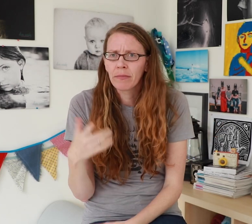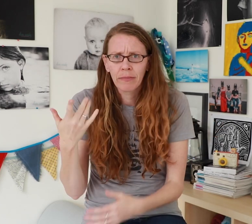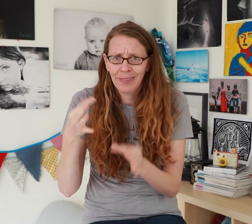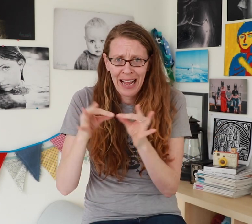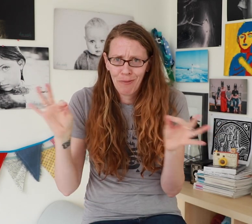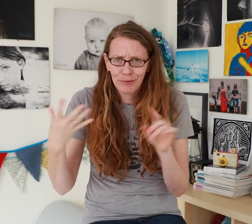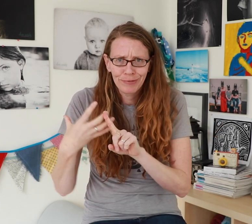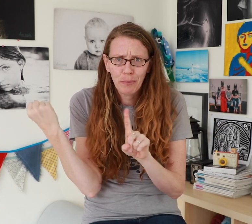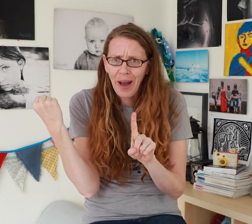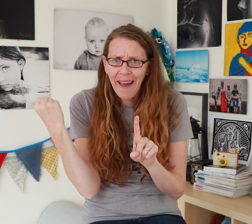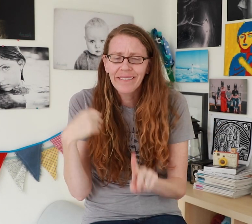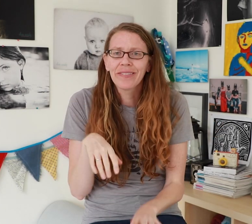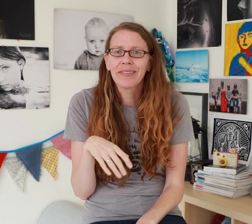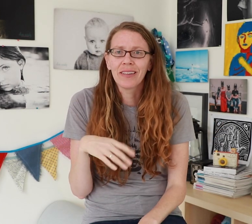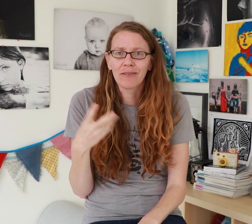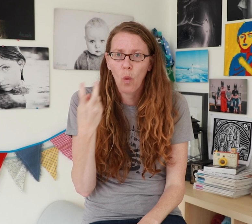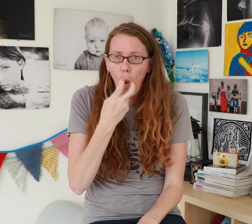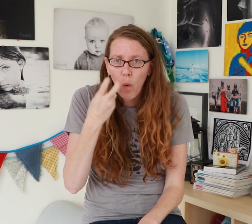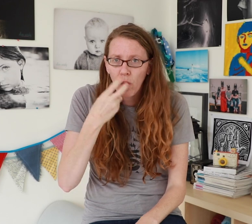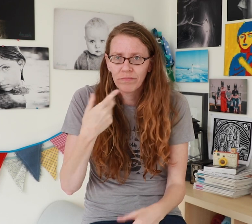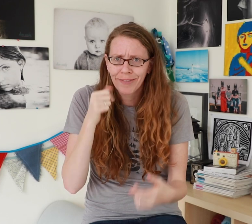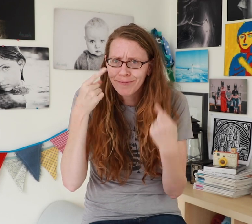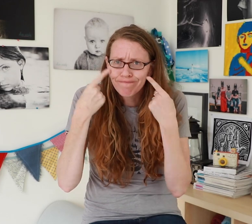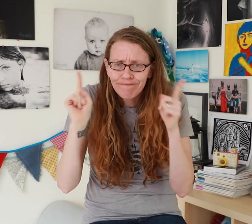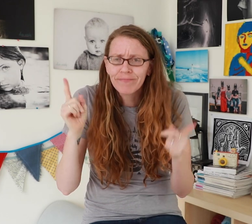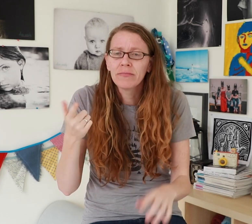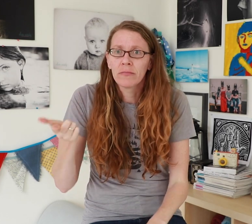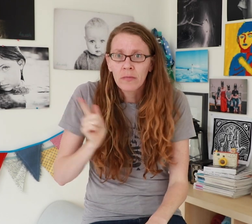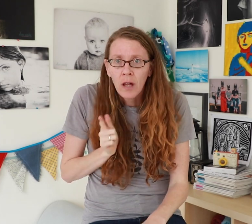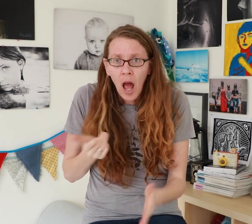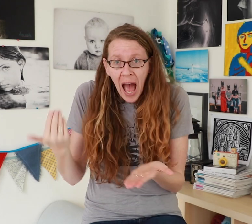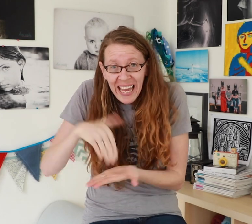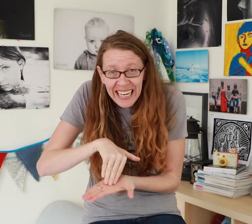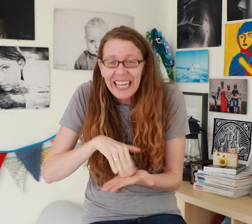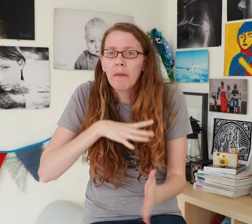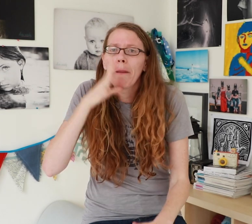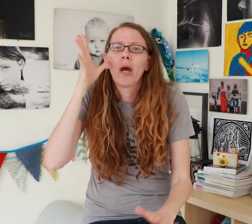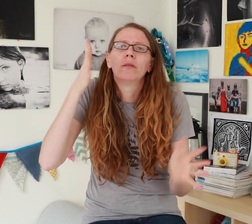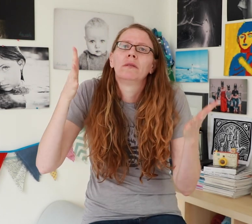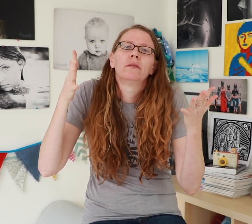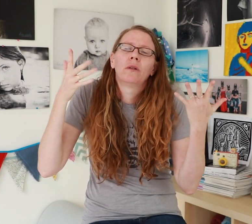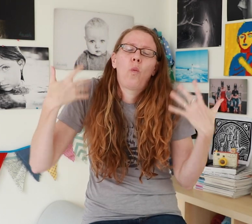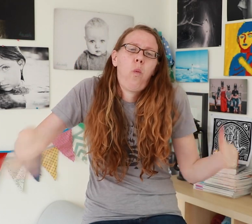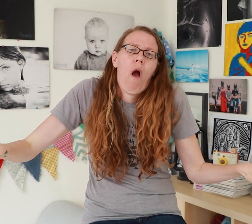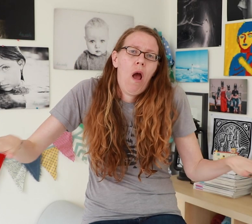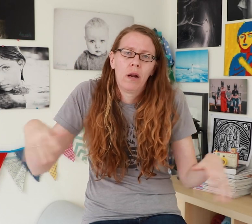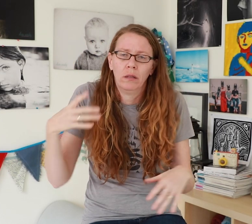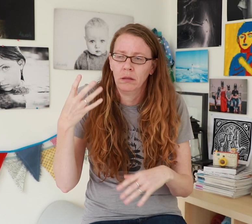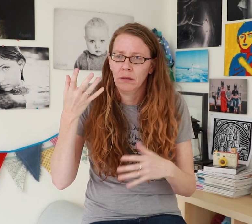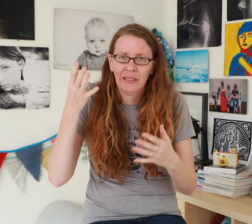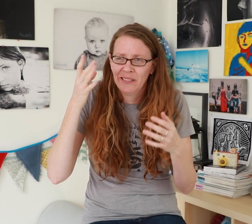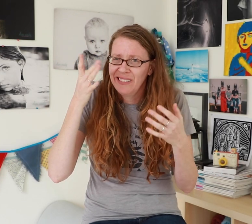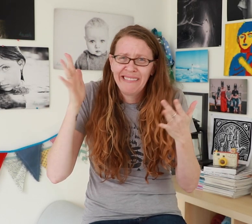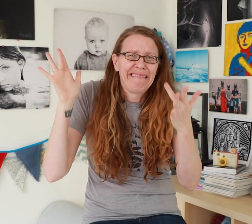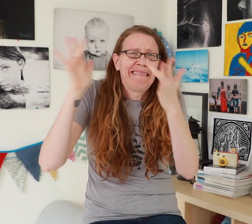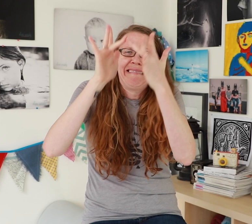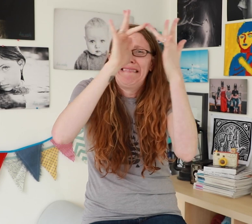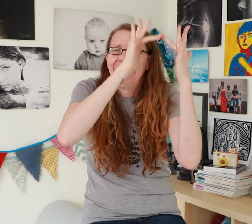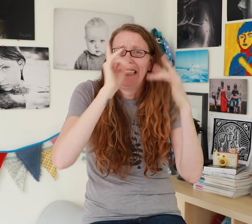He experienced language deprivation and honestly, the oral method wasn’t working. So for my sister and I, my parents didn’t want to go through it again -- they contacted several